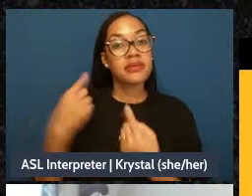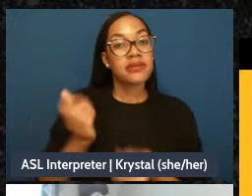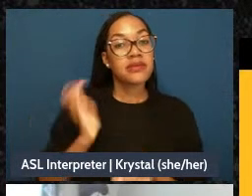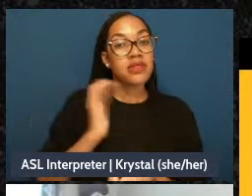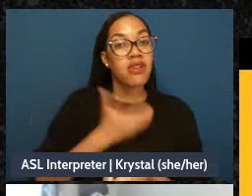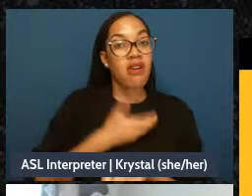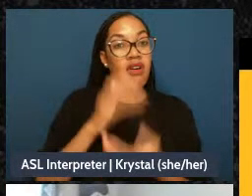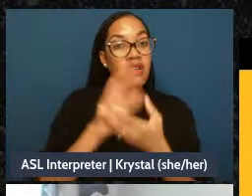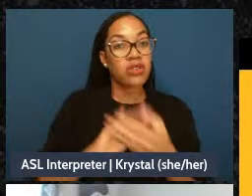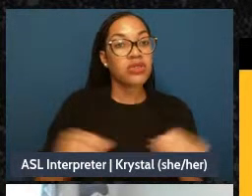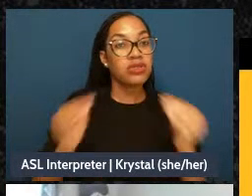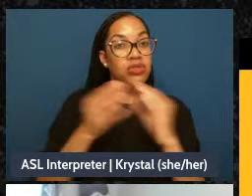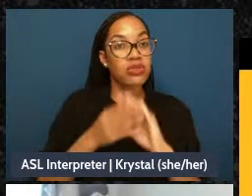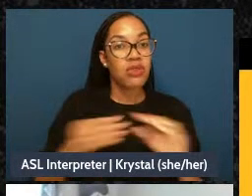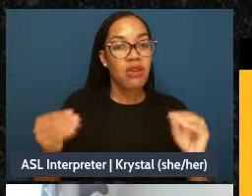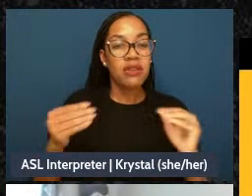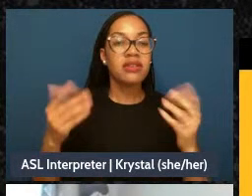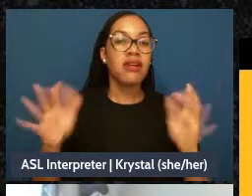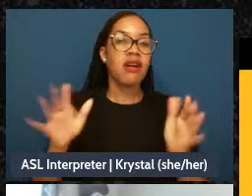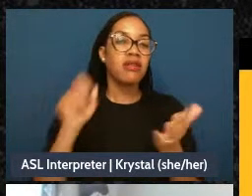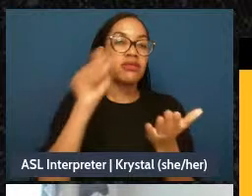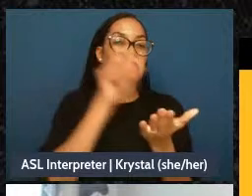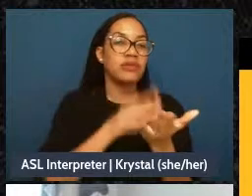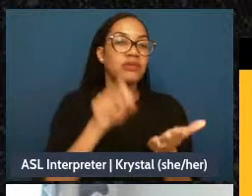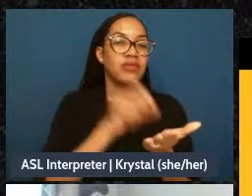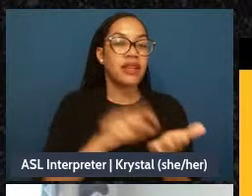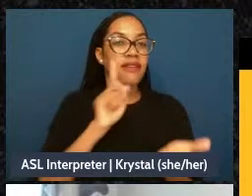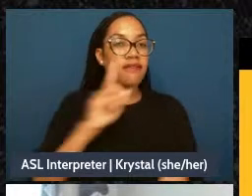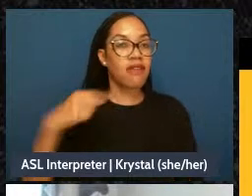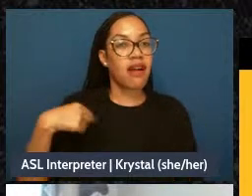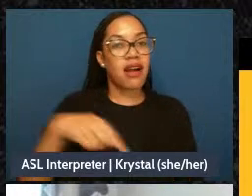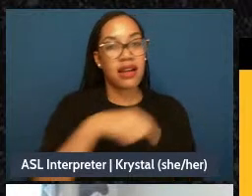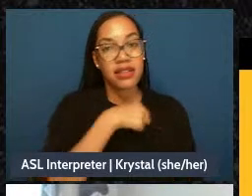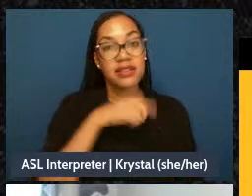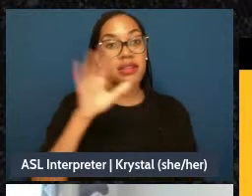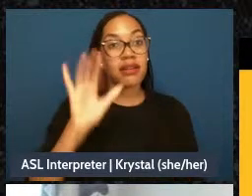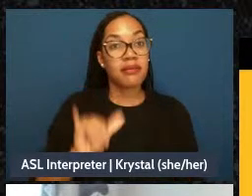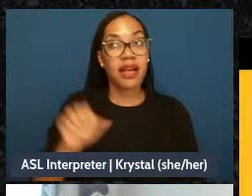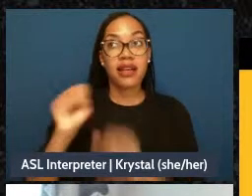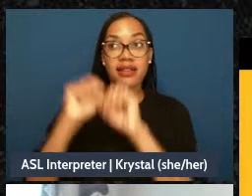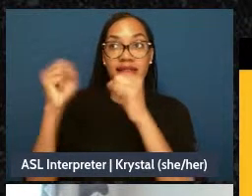having our stories have been written for us by ableism and the medical industrial complex,